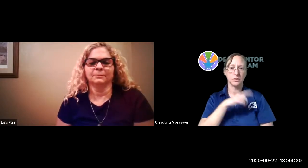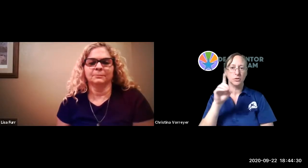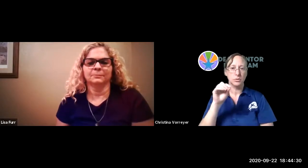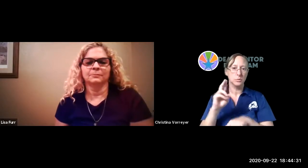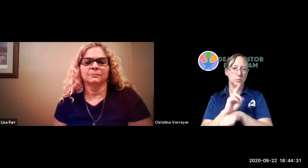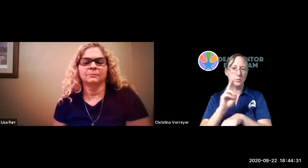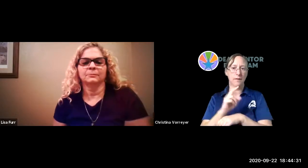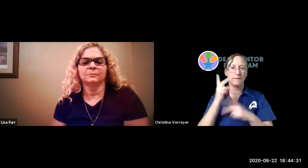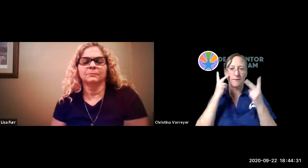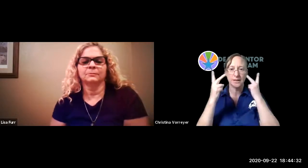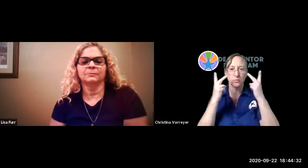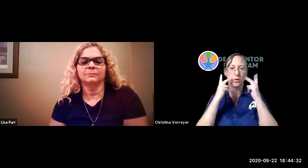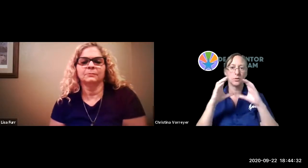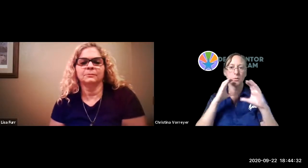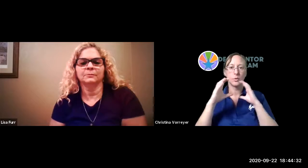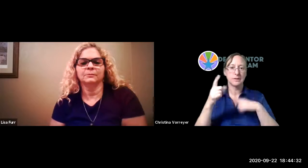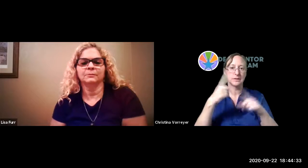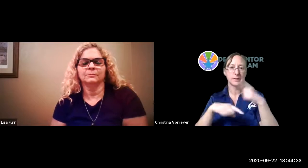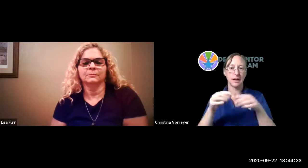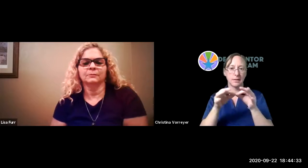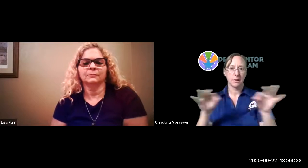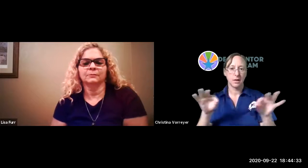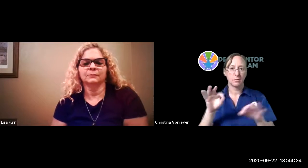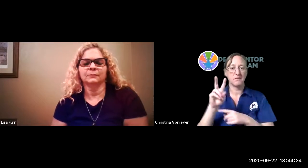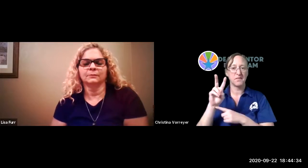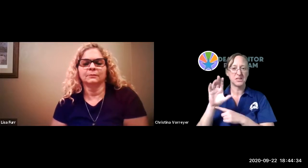for the birth to five program we do use